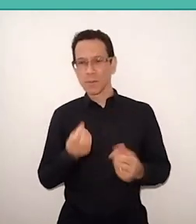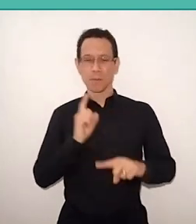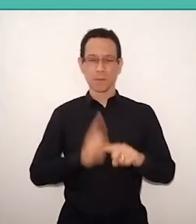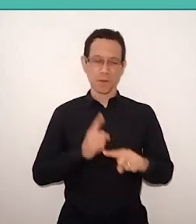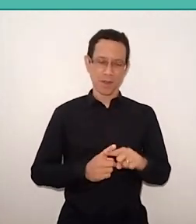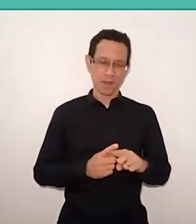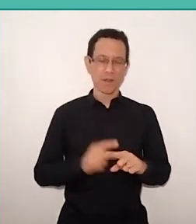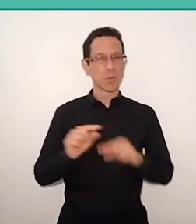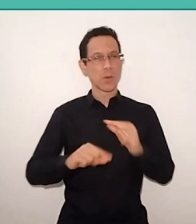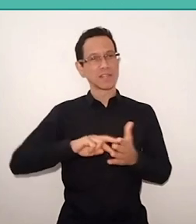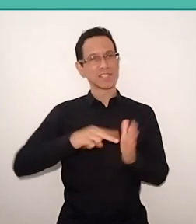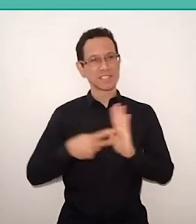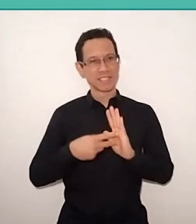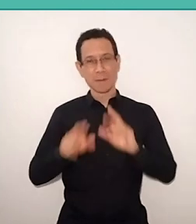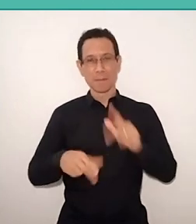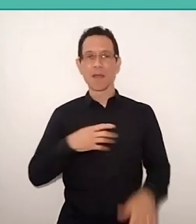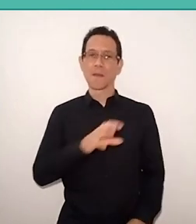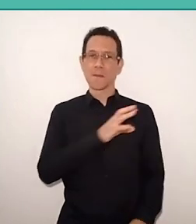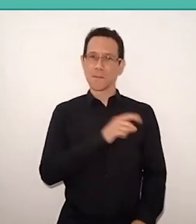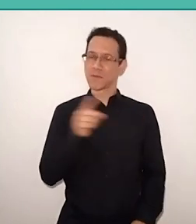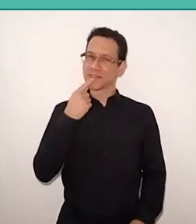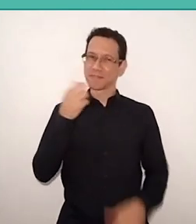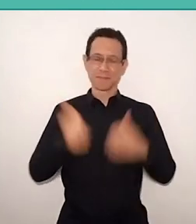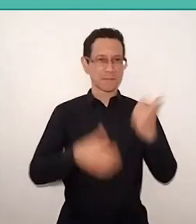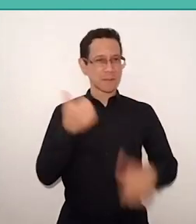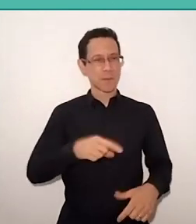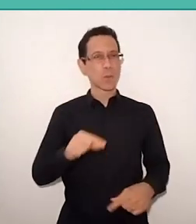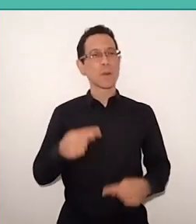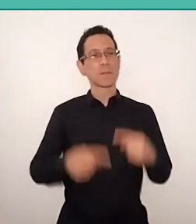that we in literature call of the political and poetic,